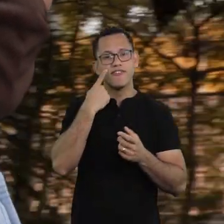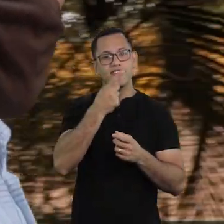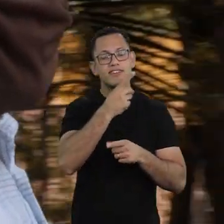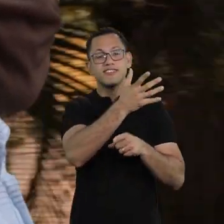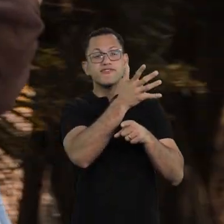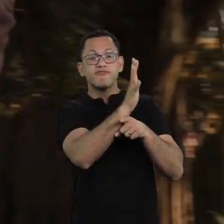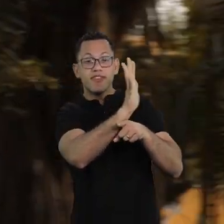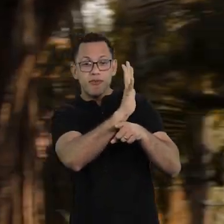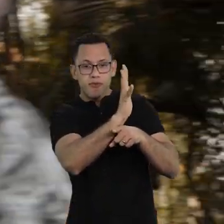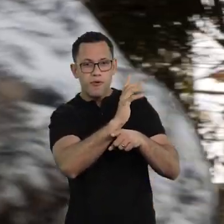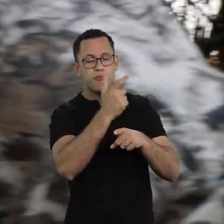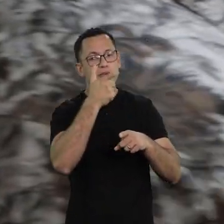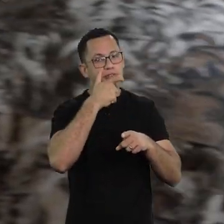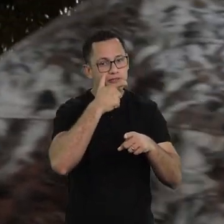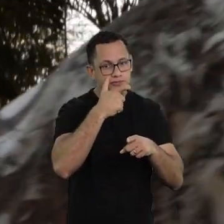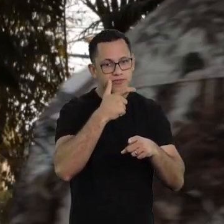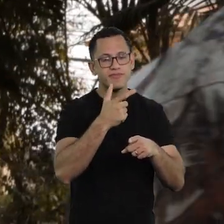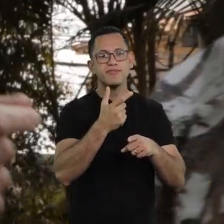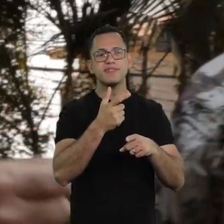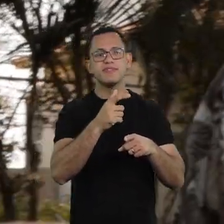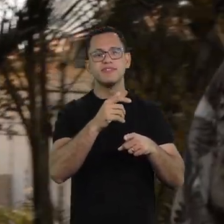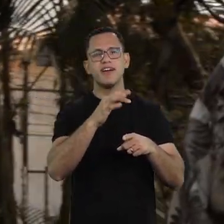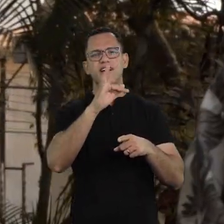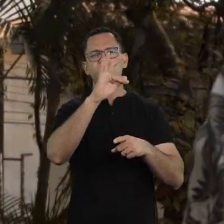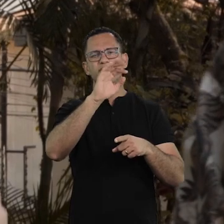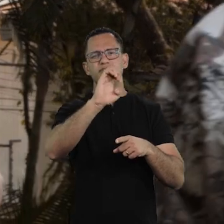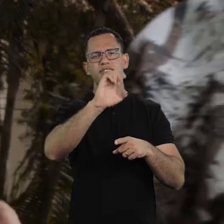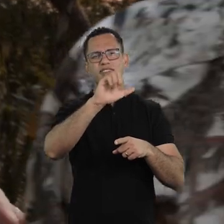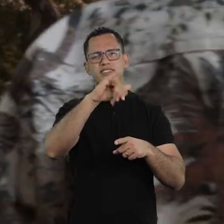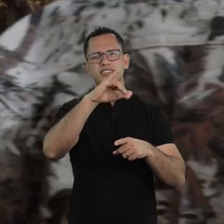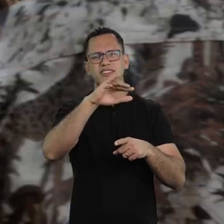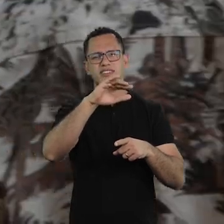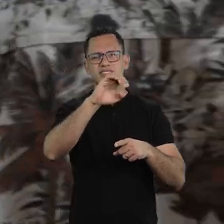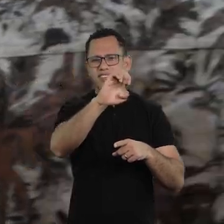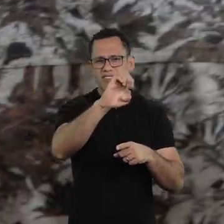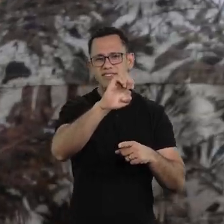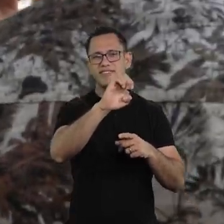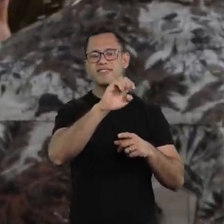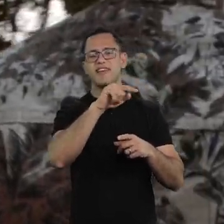I watched some movies, I watched Fellini again and